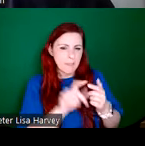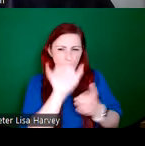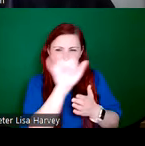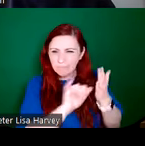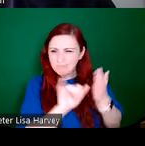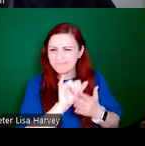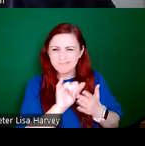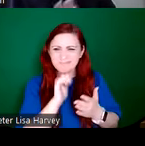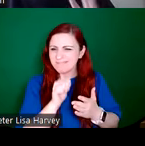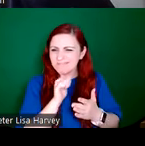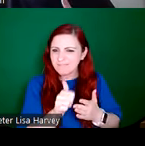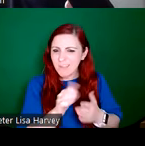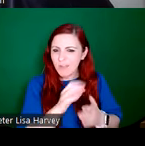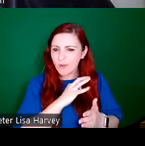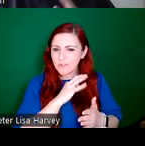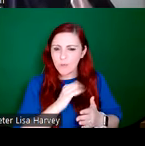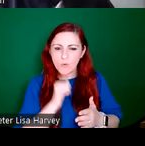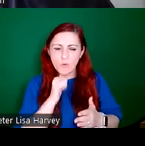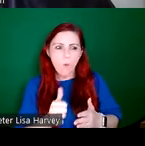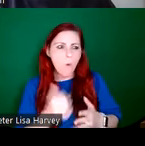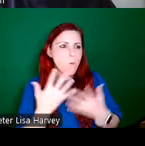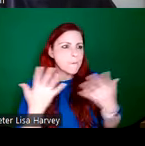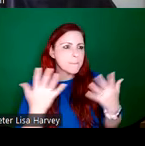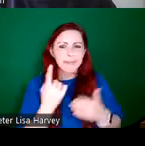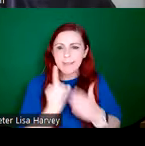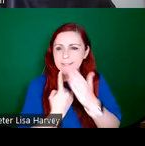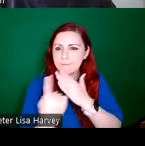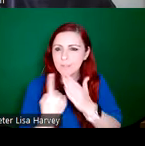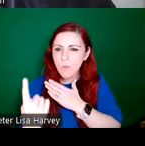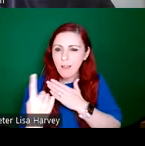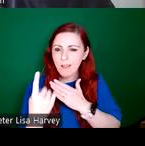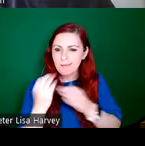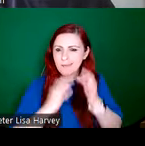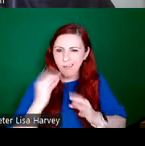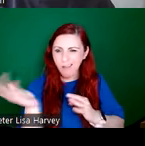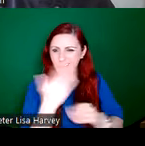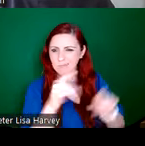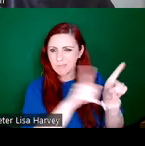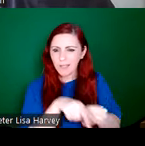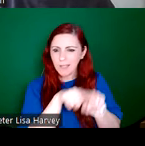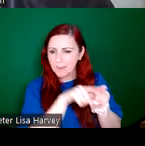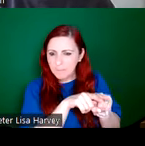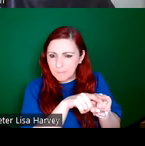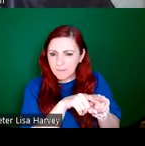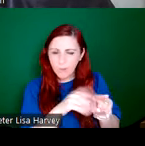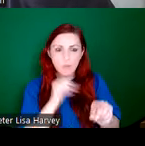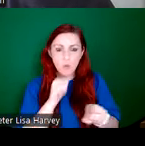there was no kind of sense of the site, the architecture, the lighting of the